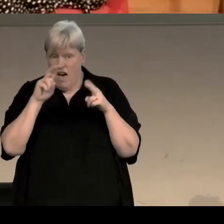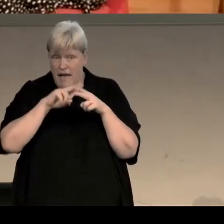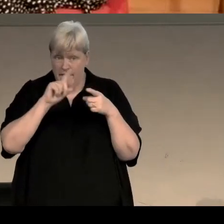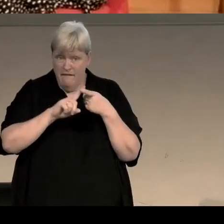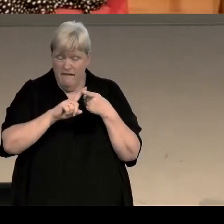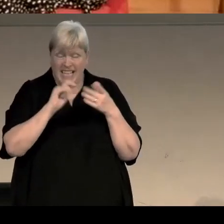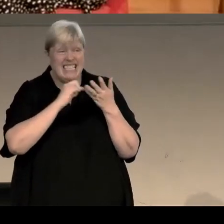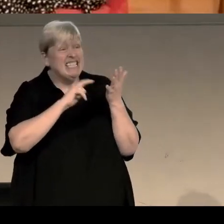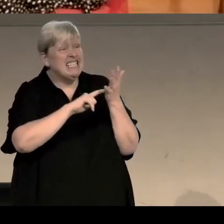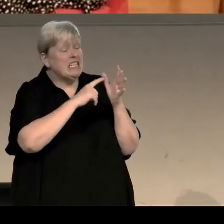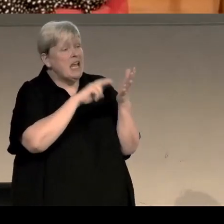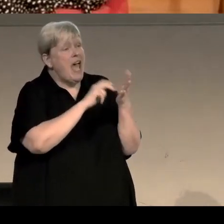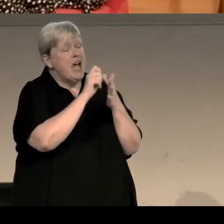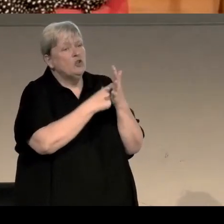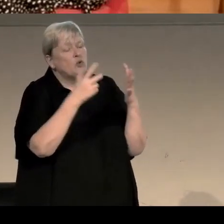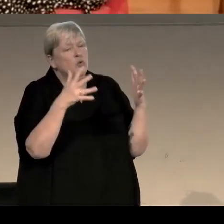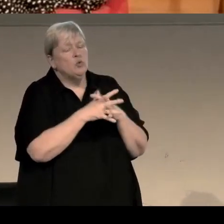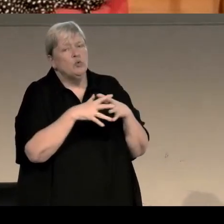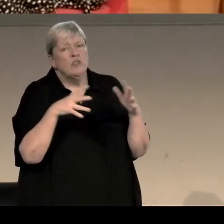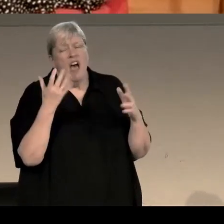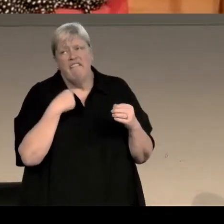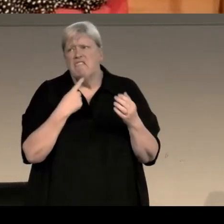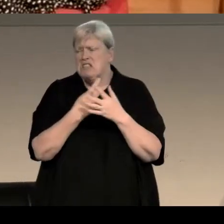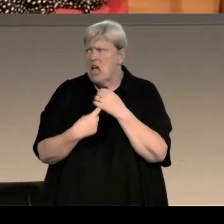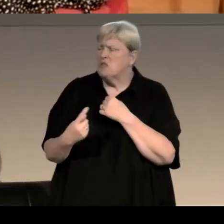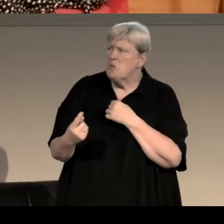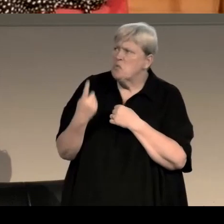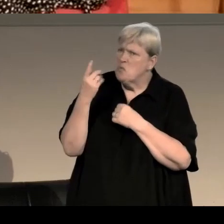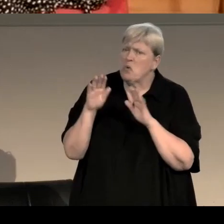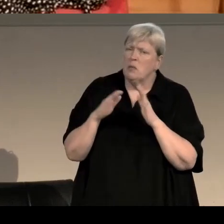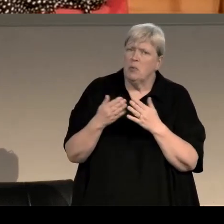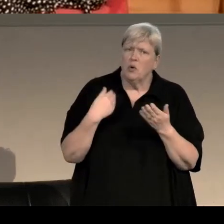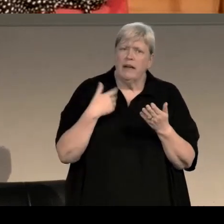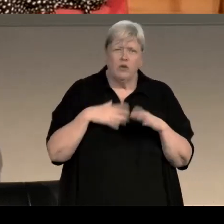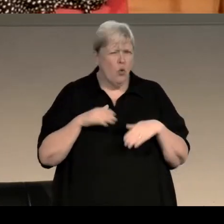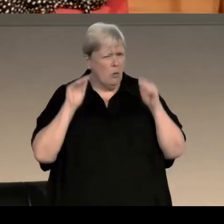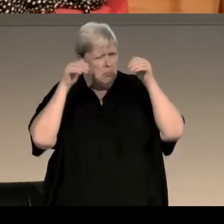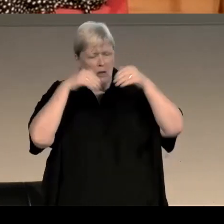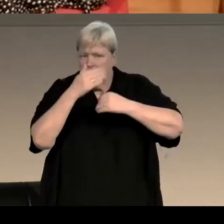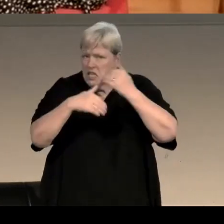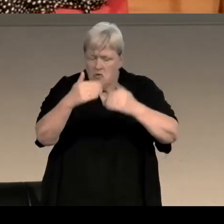I've written standalones as well if you want to not commit to a series.